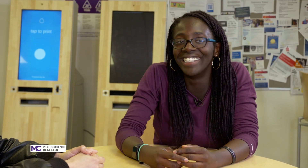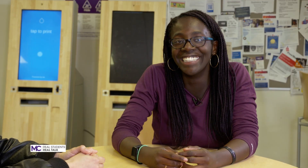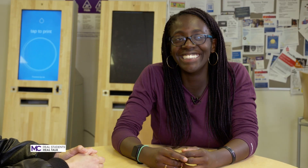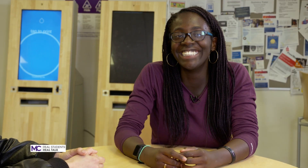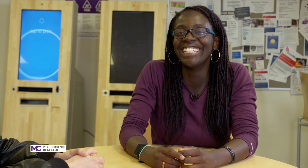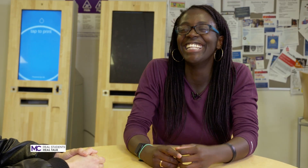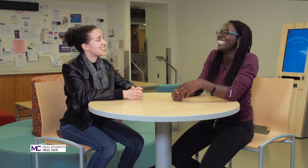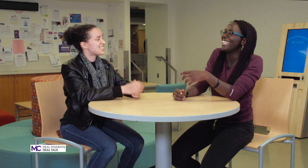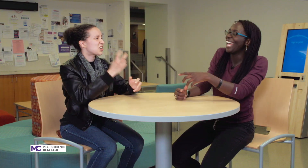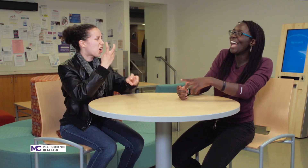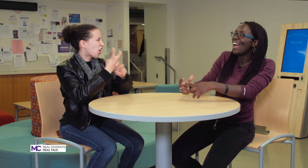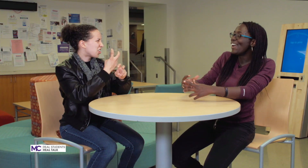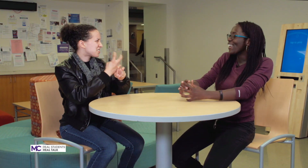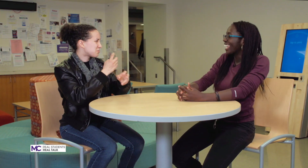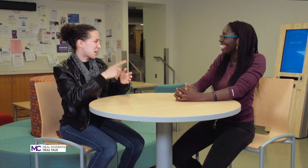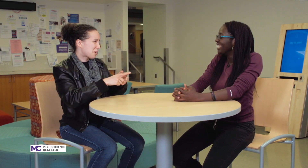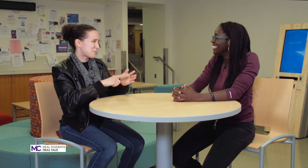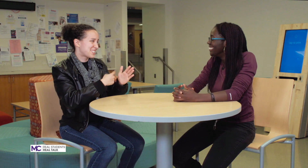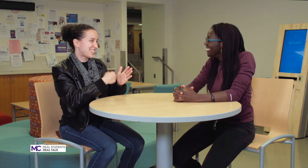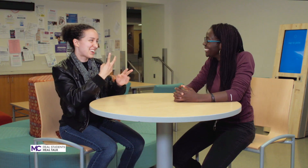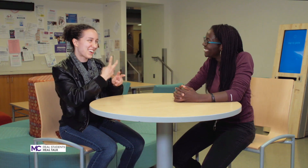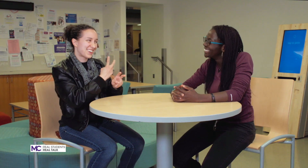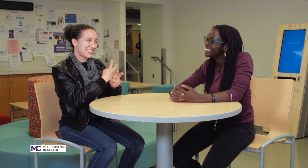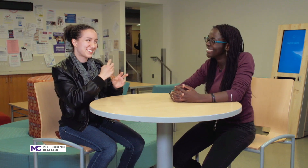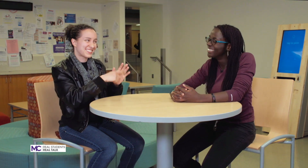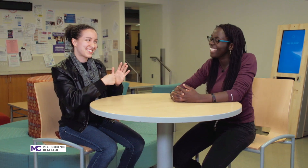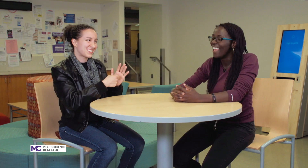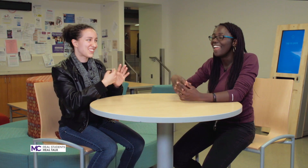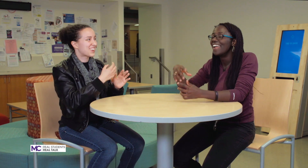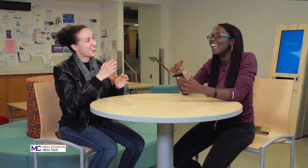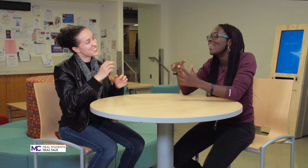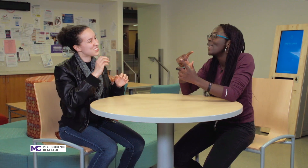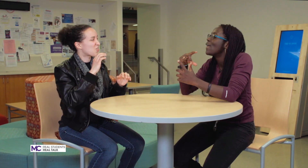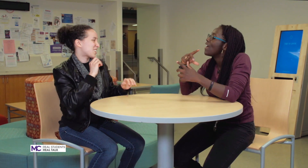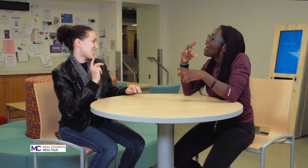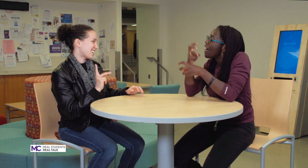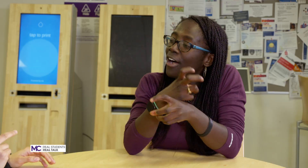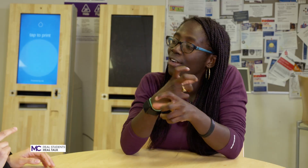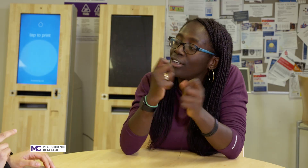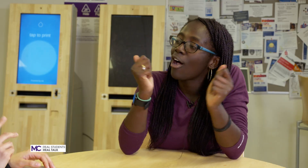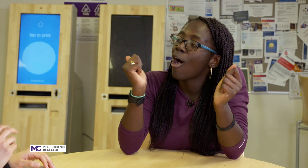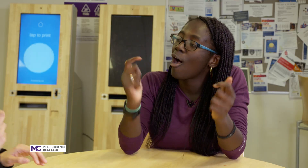is it hard sometimes hard or is it okay all